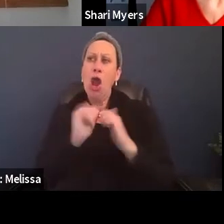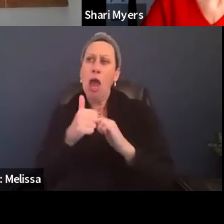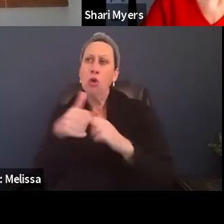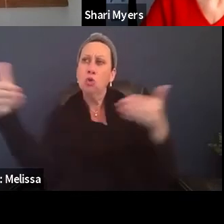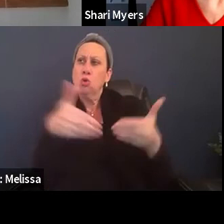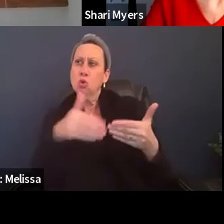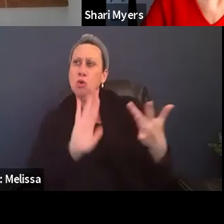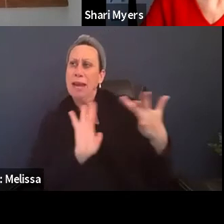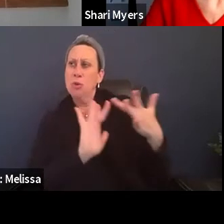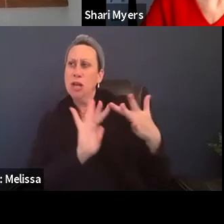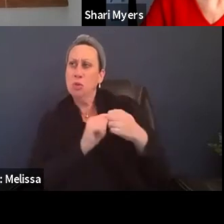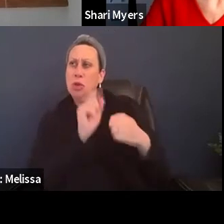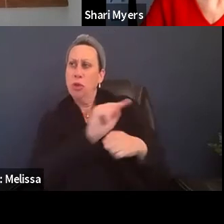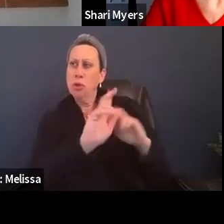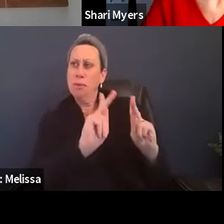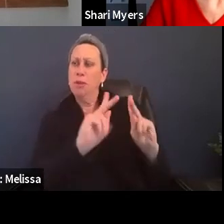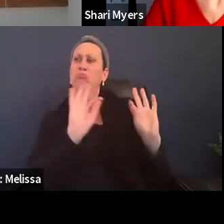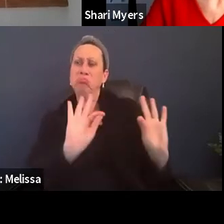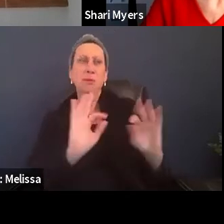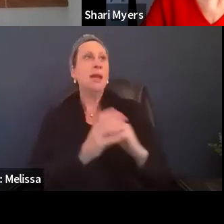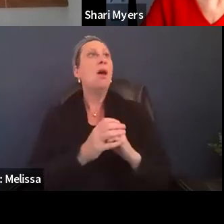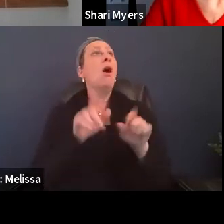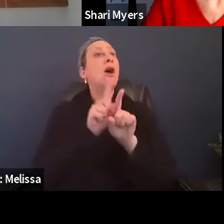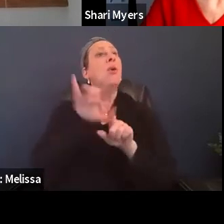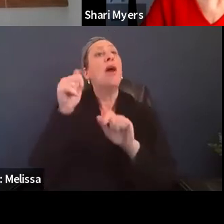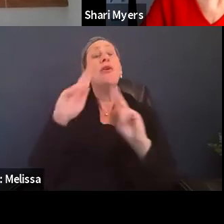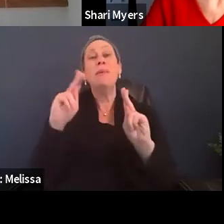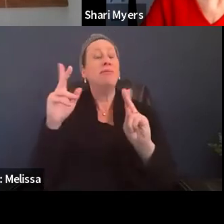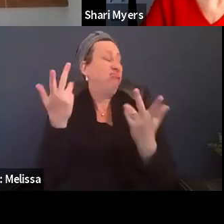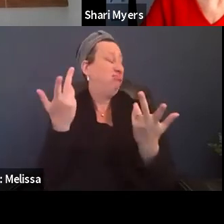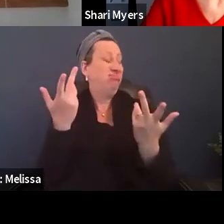Yes, then the other piece is people have the right to self-determination.